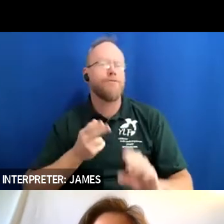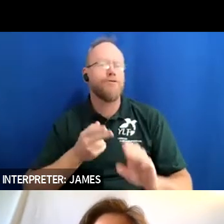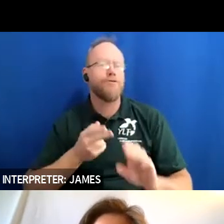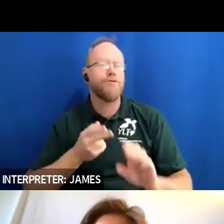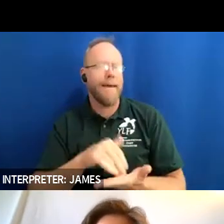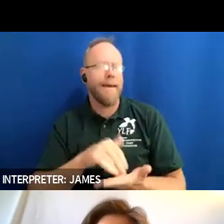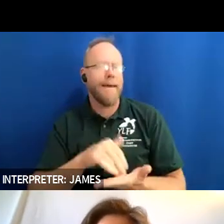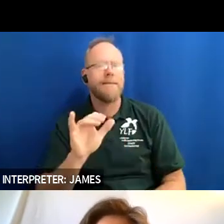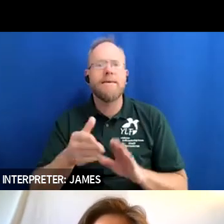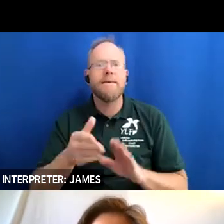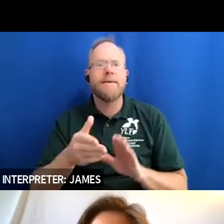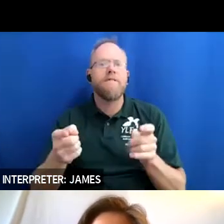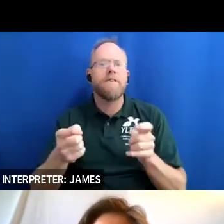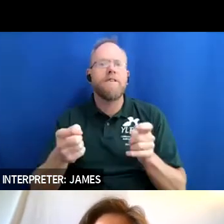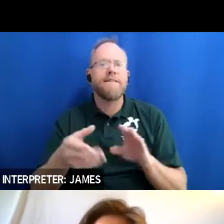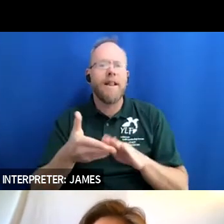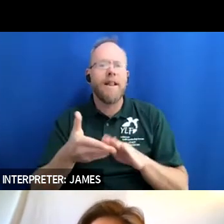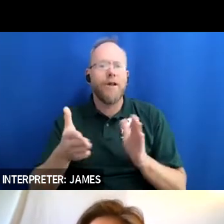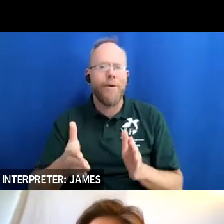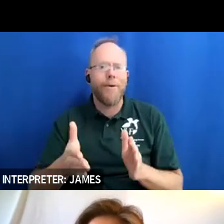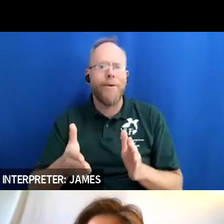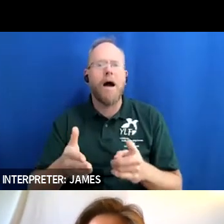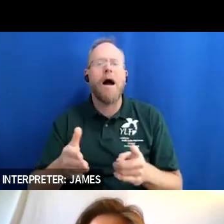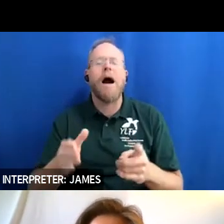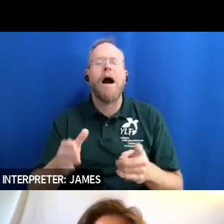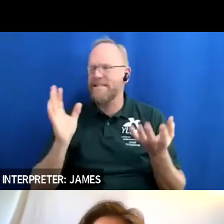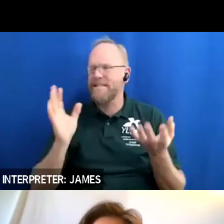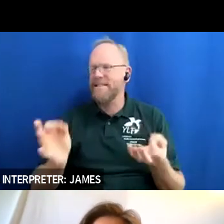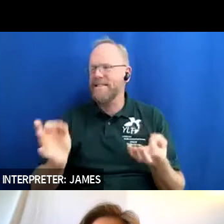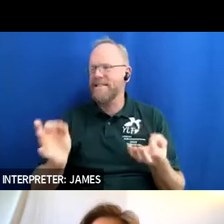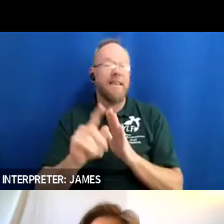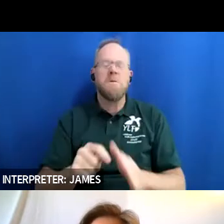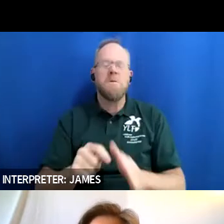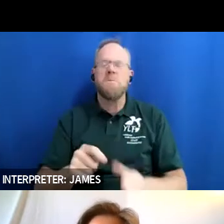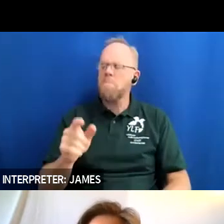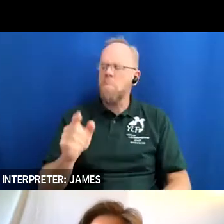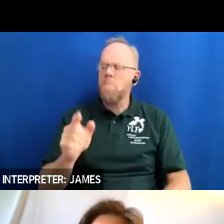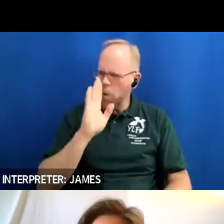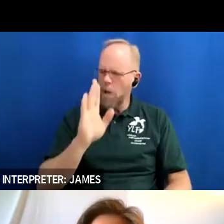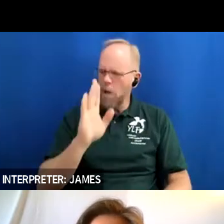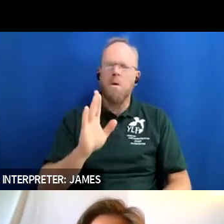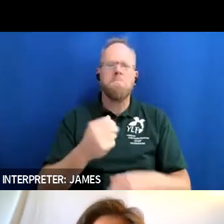like okay aha i am going to make change um and even in 2014 i realized i had a voice i got out